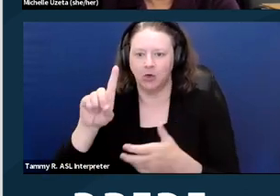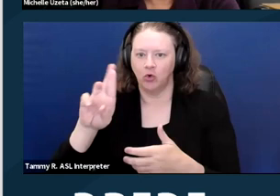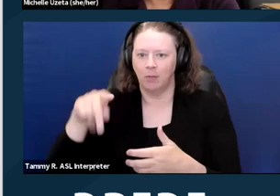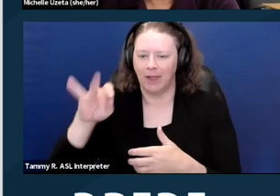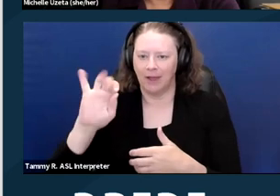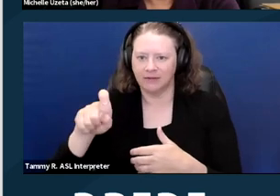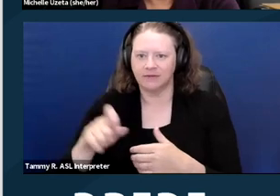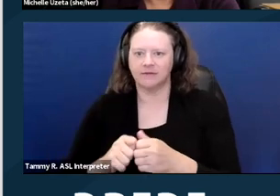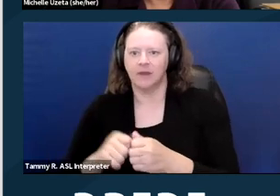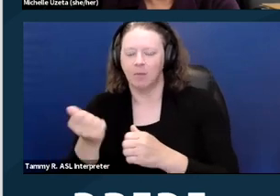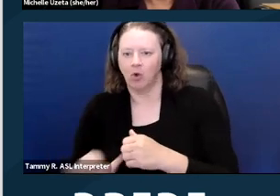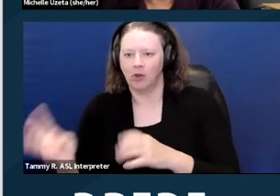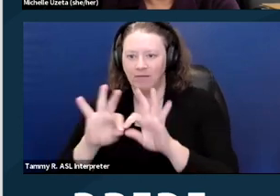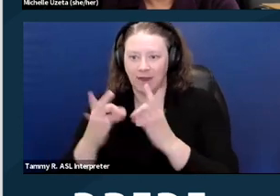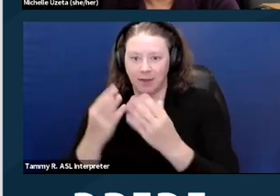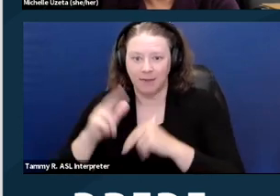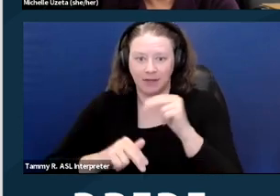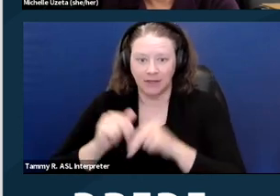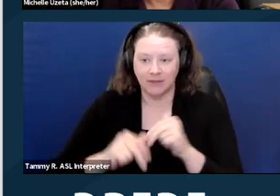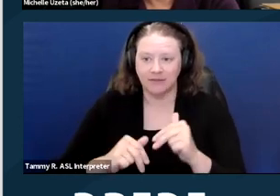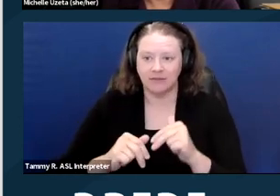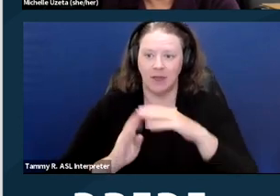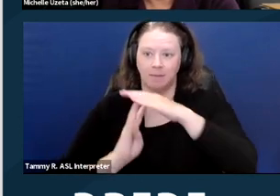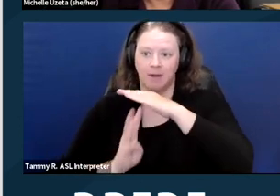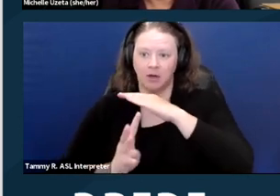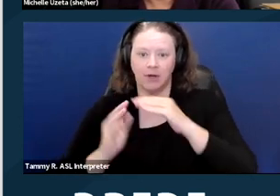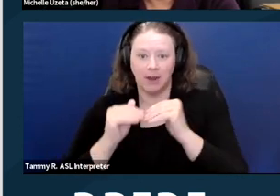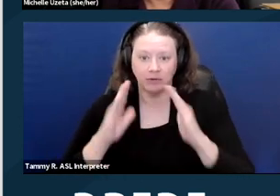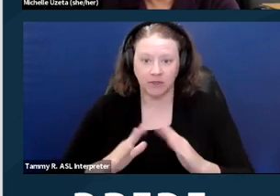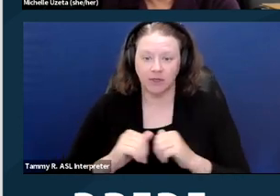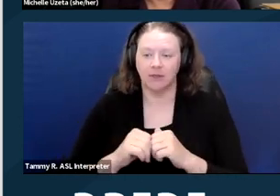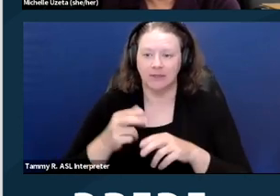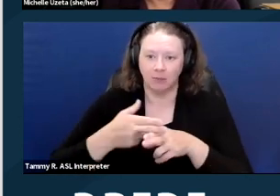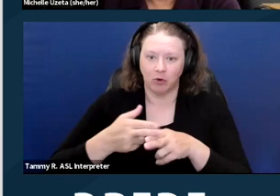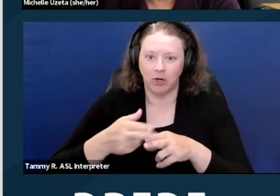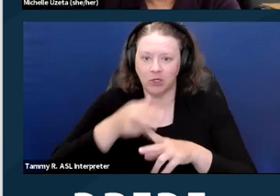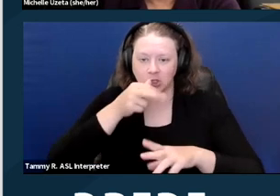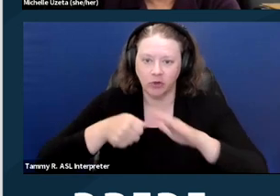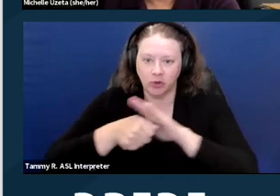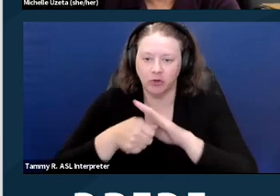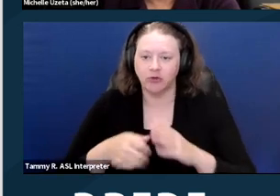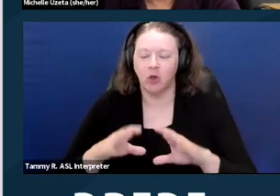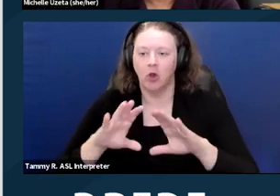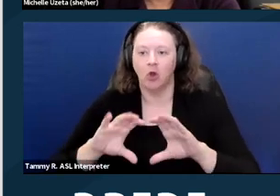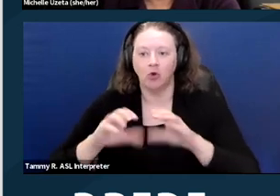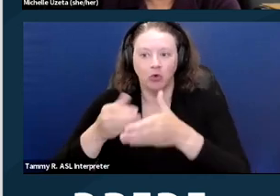temporary shelters, group homes, nursing homes, assisted living facilities,